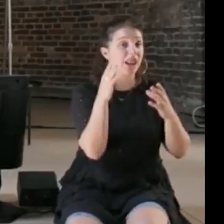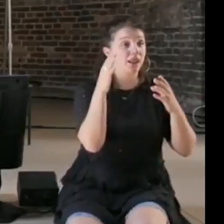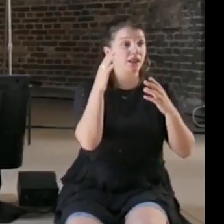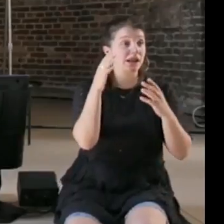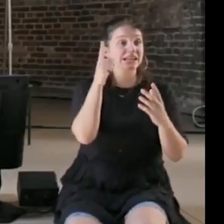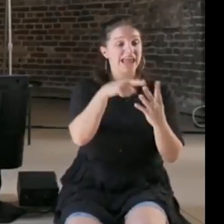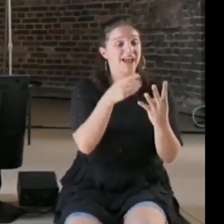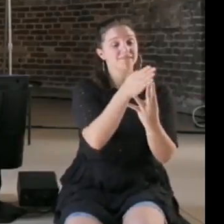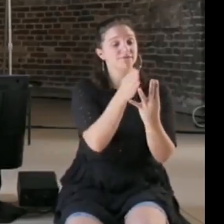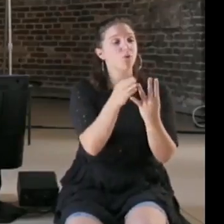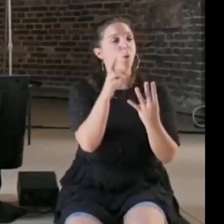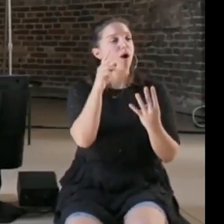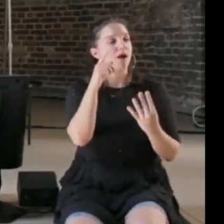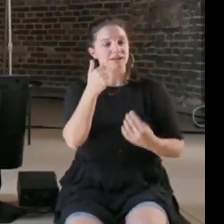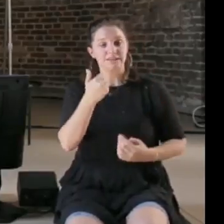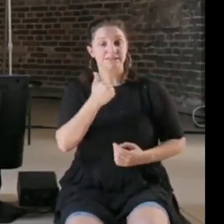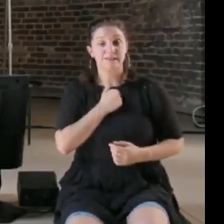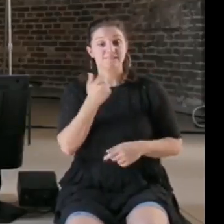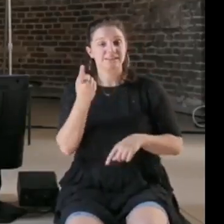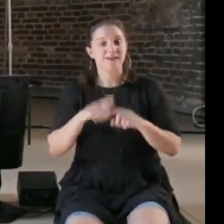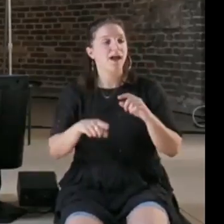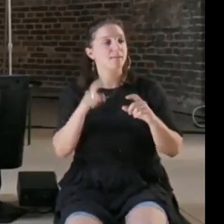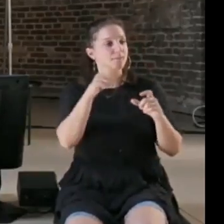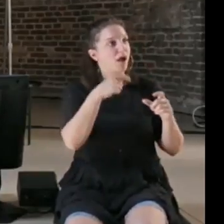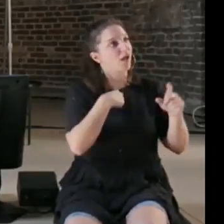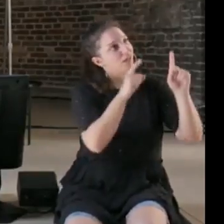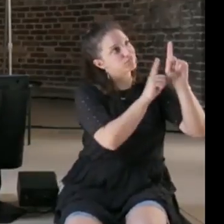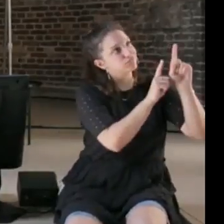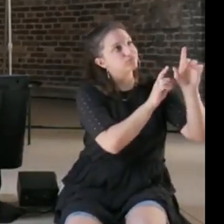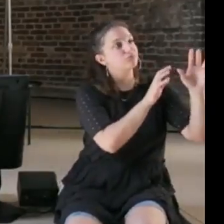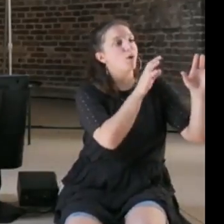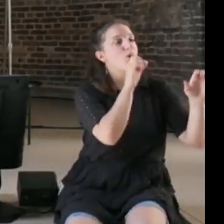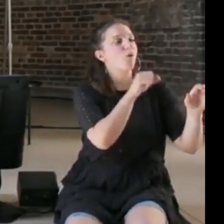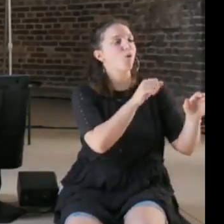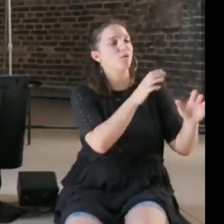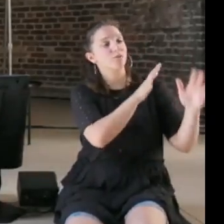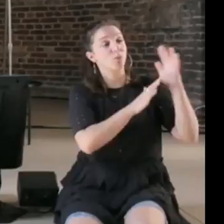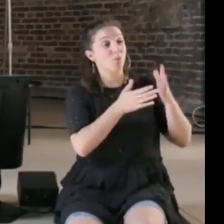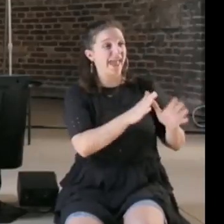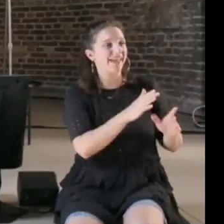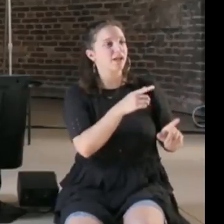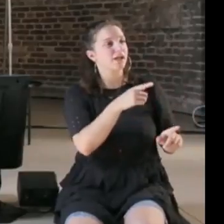Maybe just adding one different perspective, yes we need the expert, but also we need in